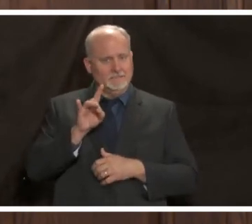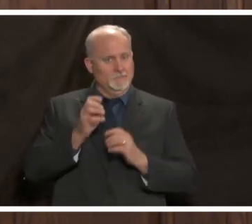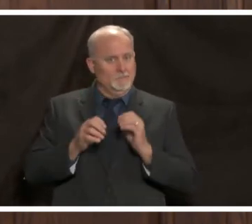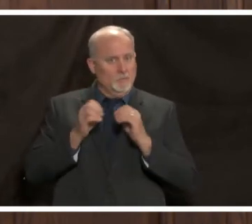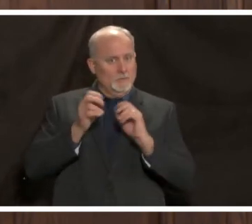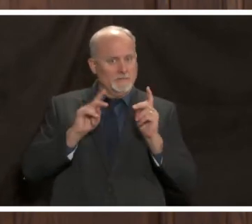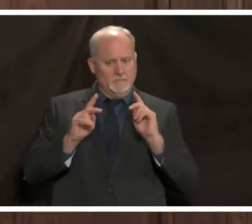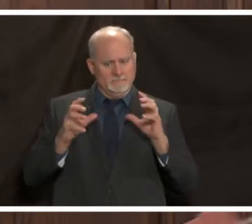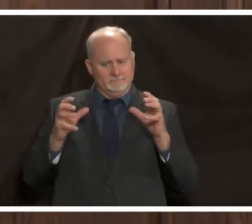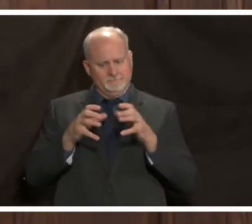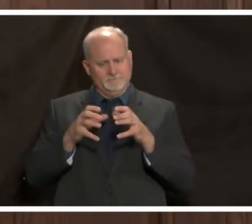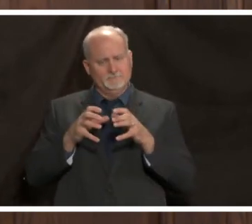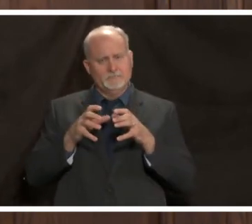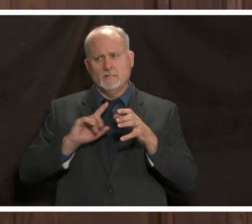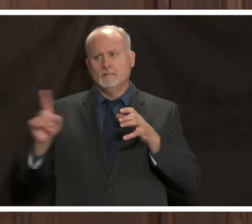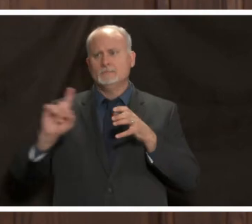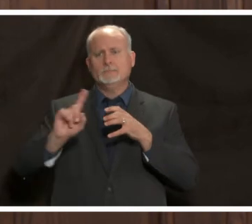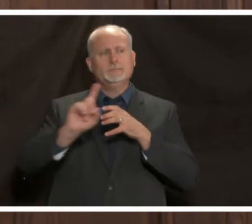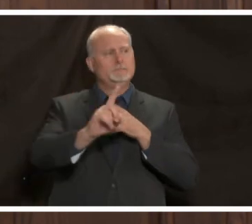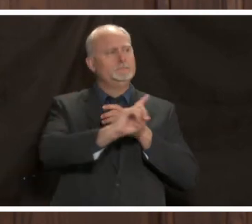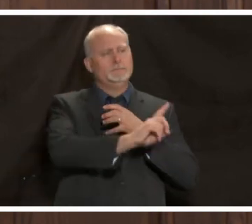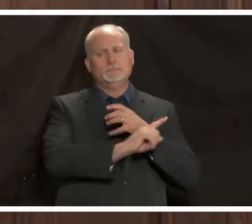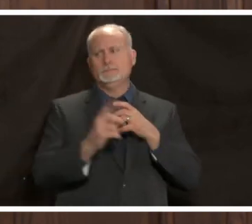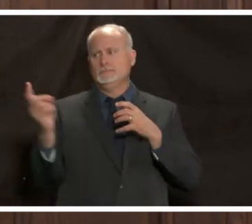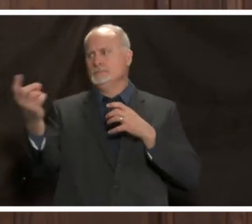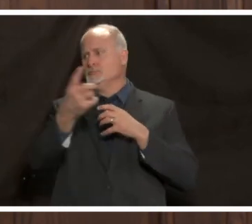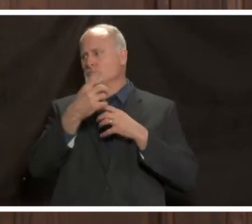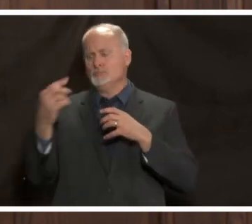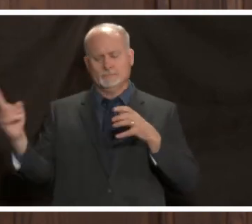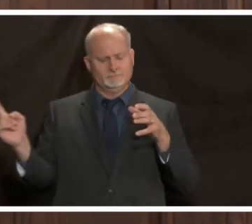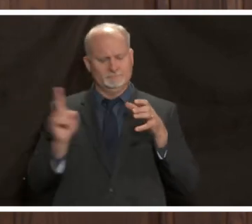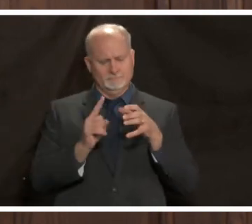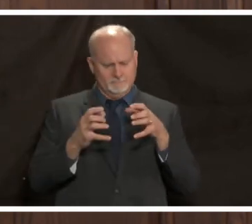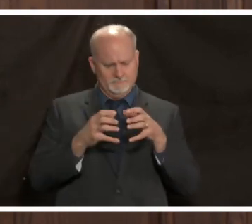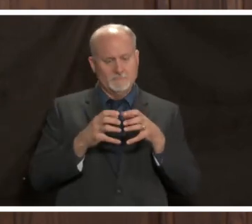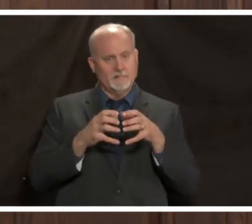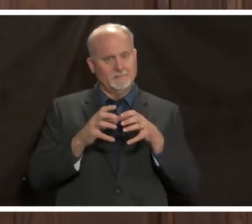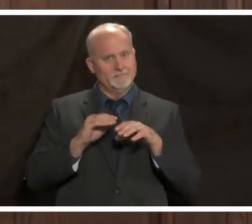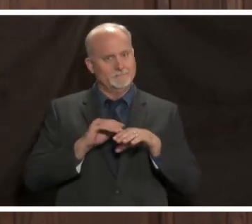that are going all sorts of other places and they're spreading the disease among each other